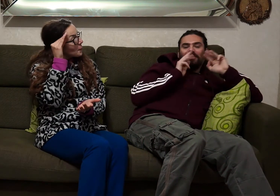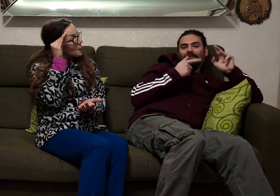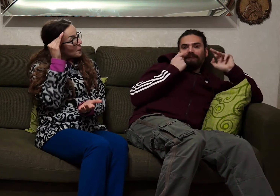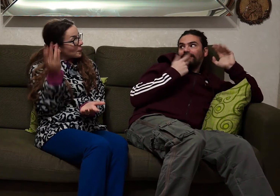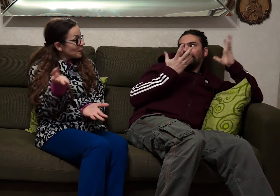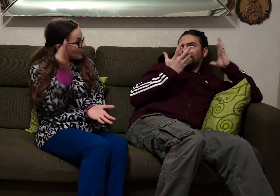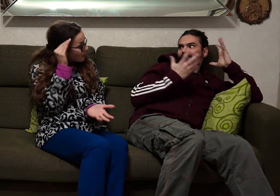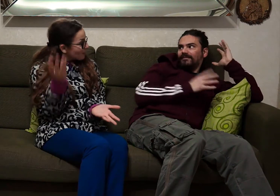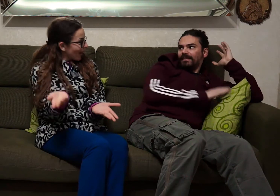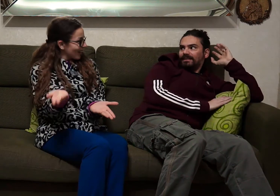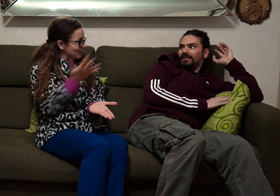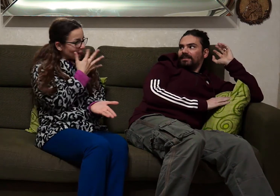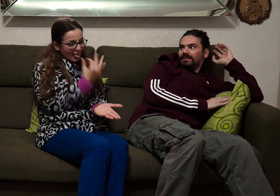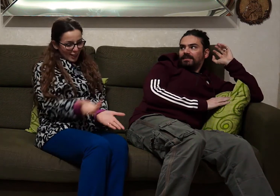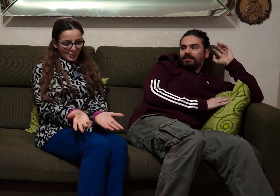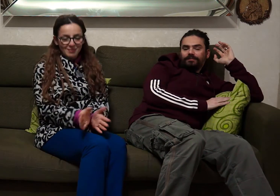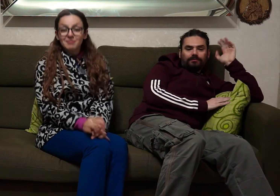wow great movie you learn something good